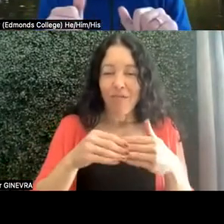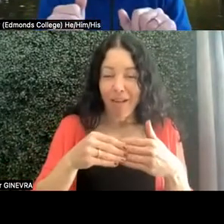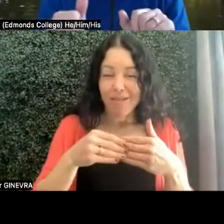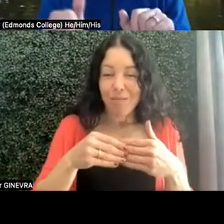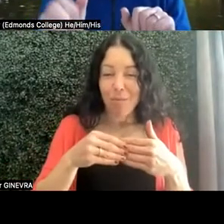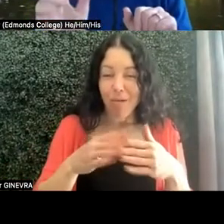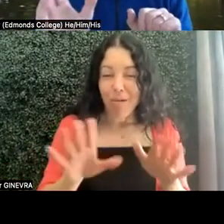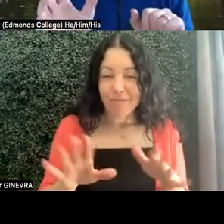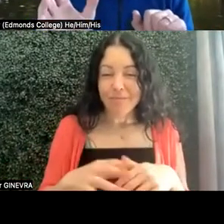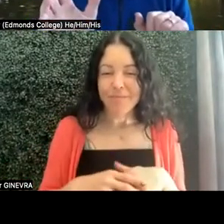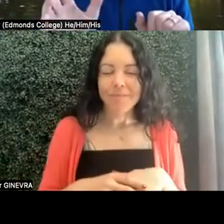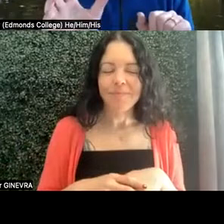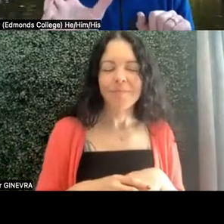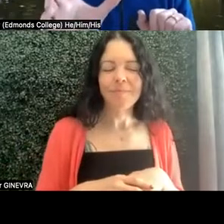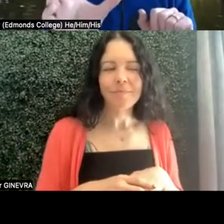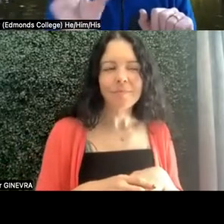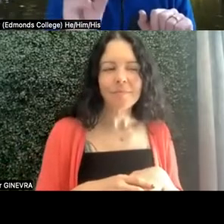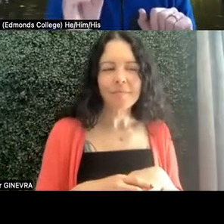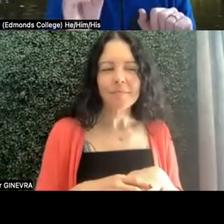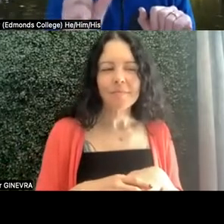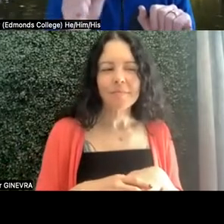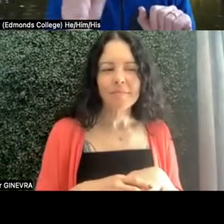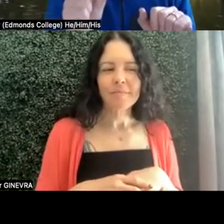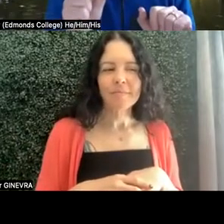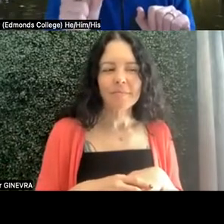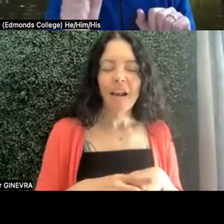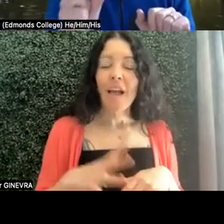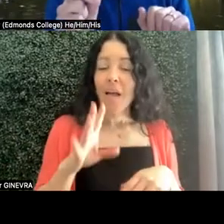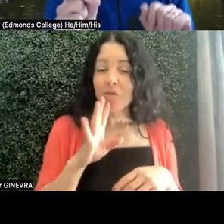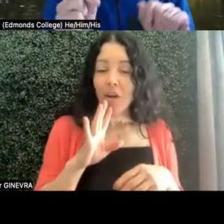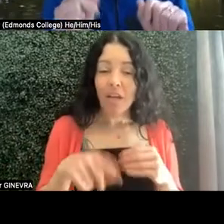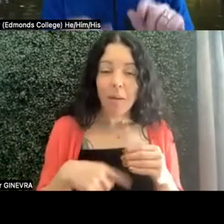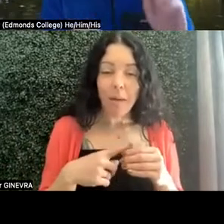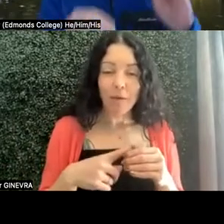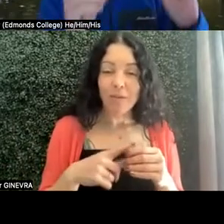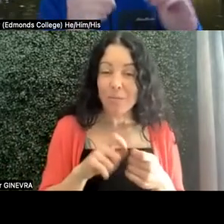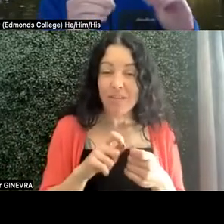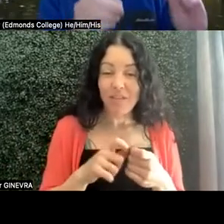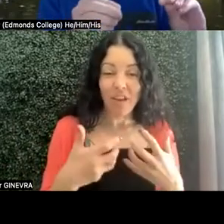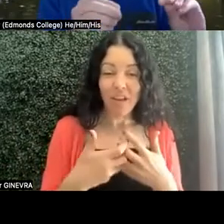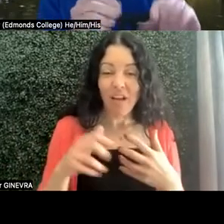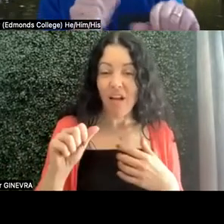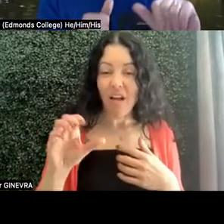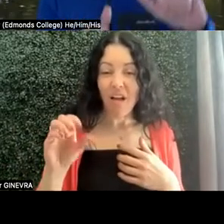Now, I will say that I'm talking about specific accommodations. I'm not talking about situational things, where